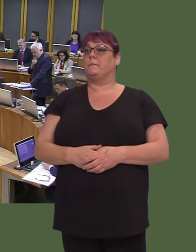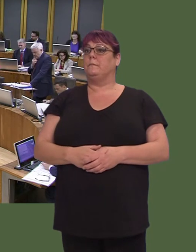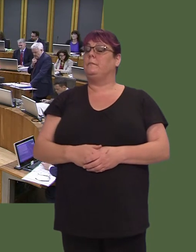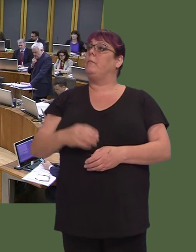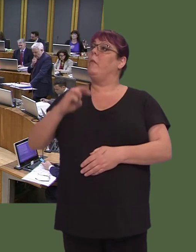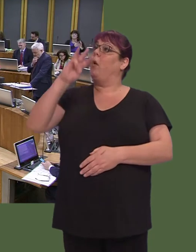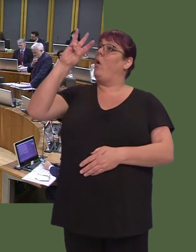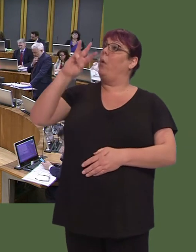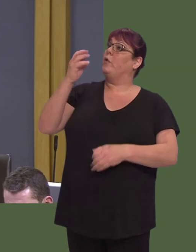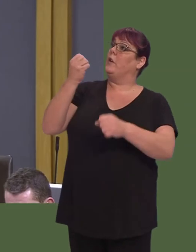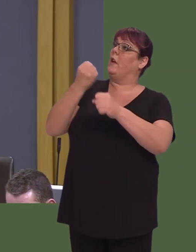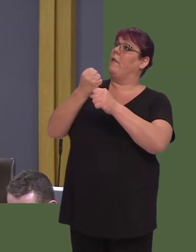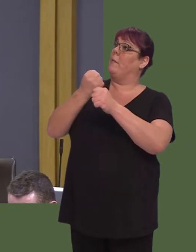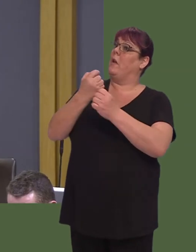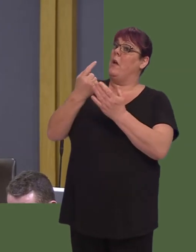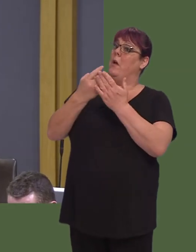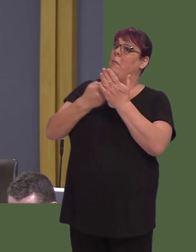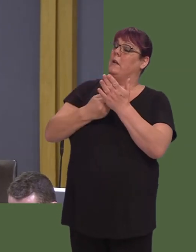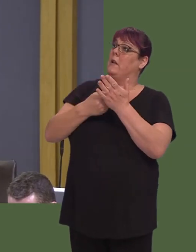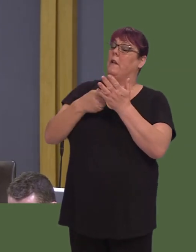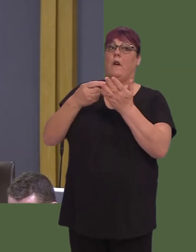OAQ52794 Carwyn Jones AM: Rydym niín datblygu ein